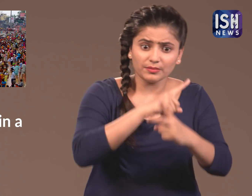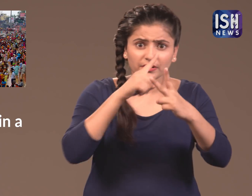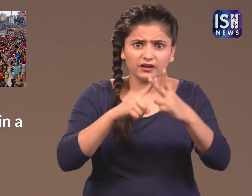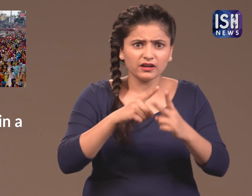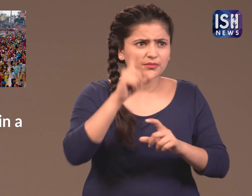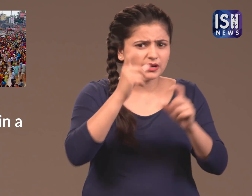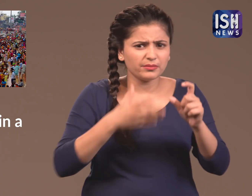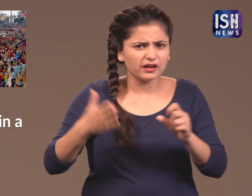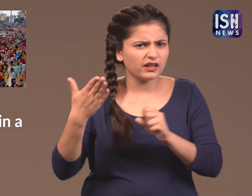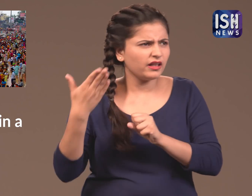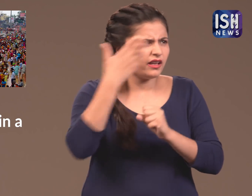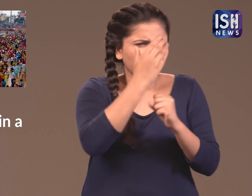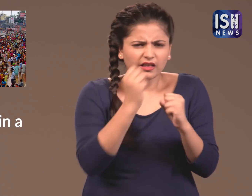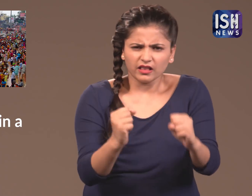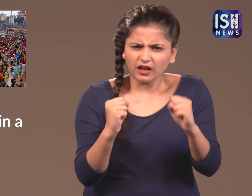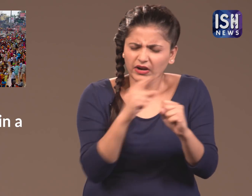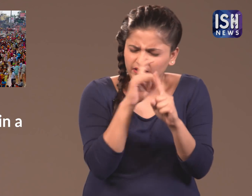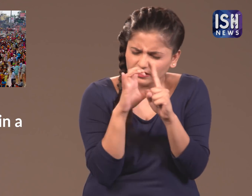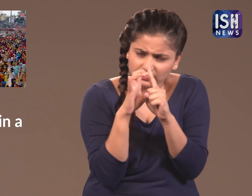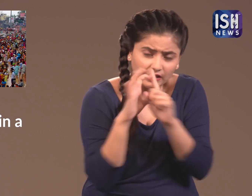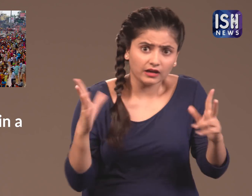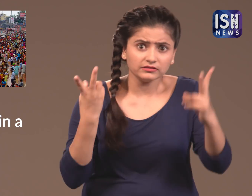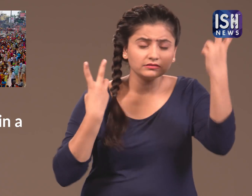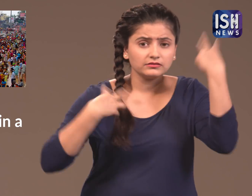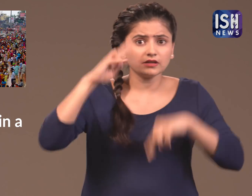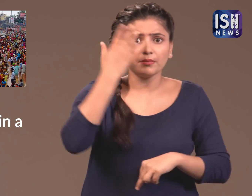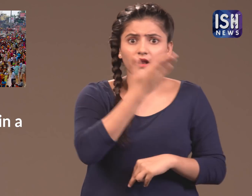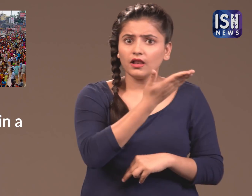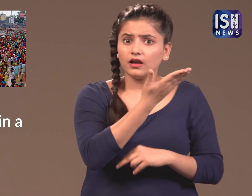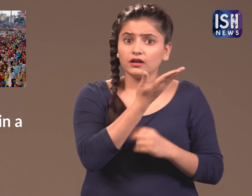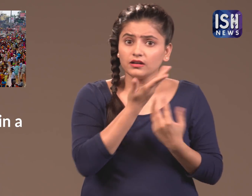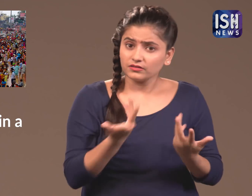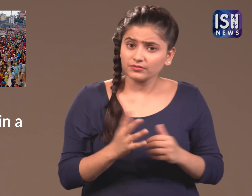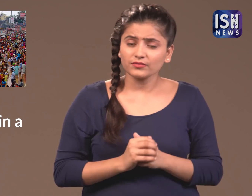When people go there, it is extremely cold. This is very dangerous.